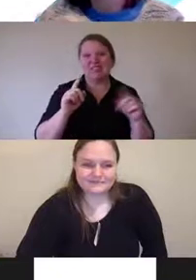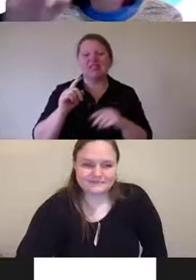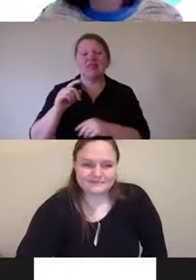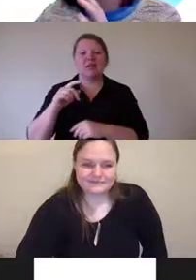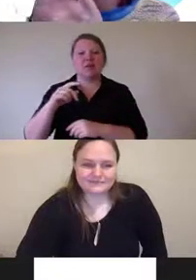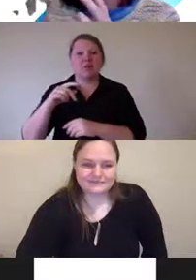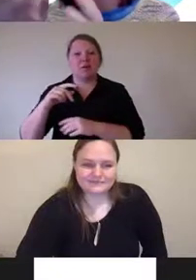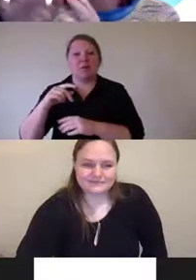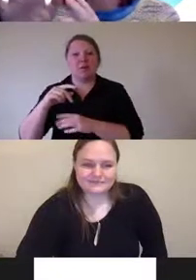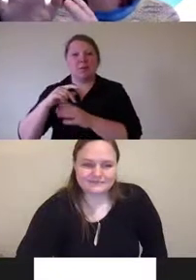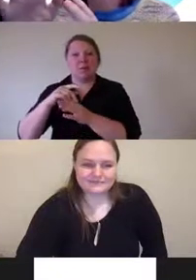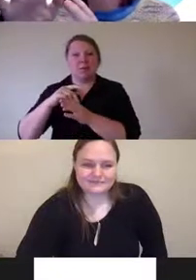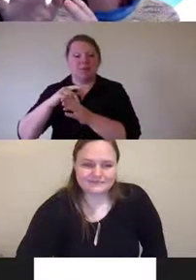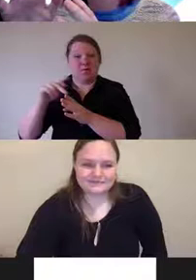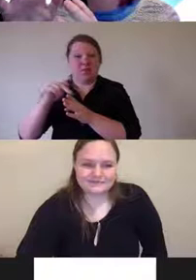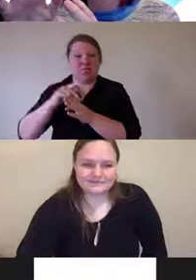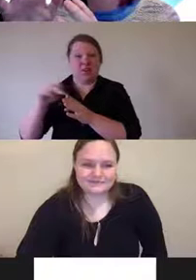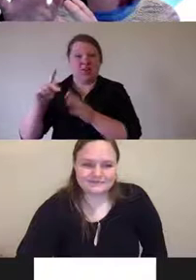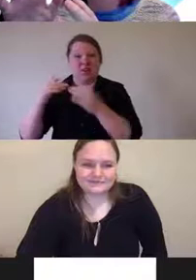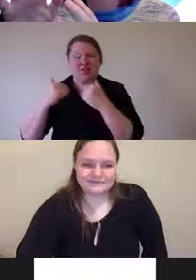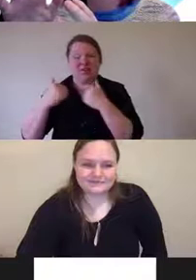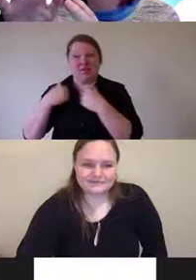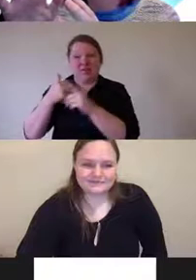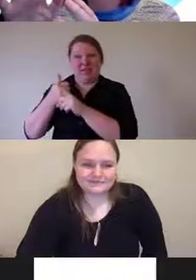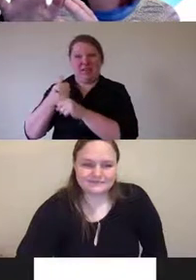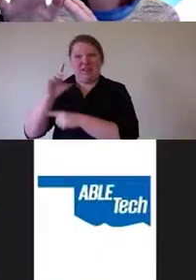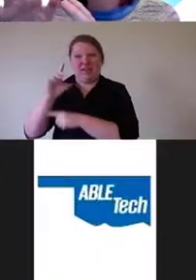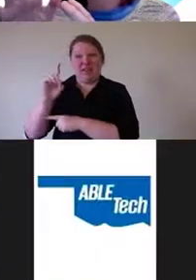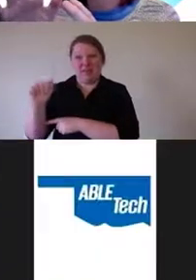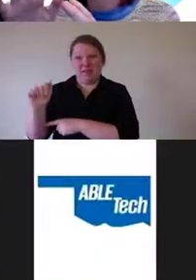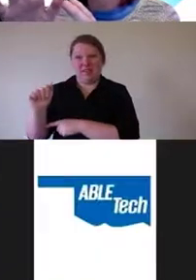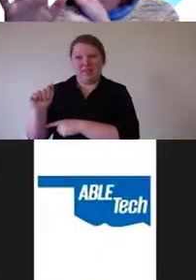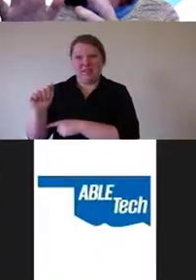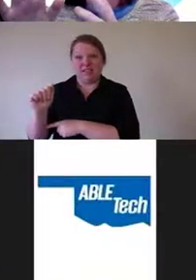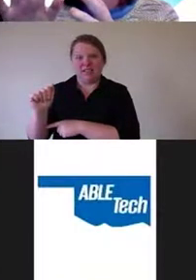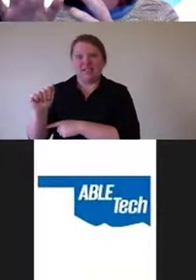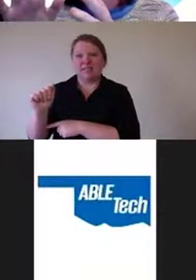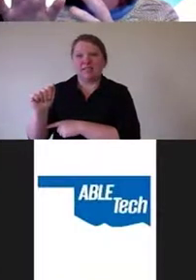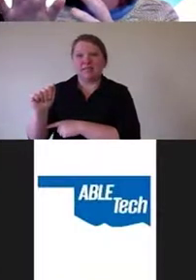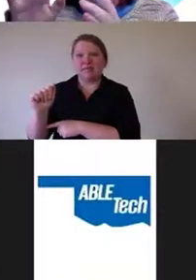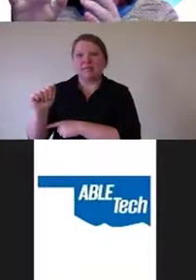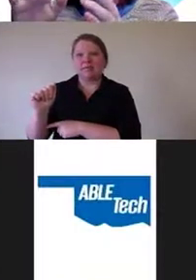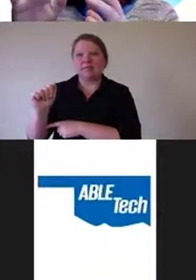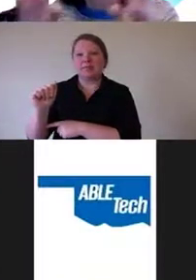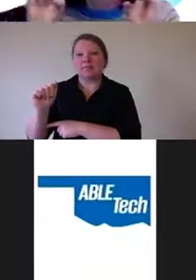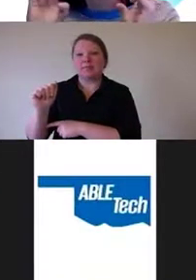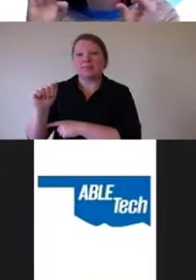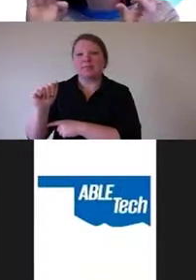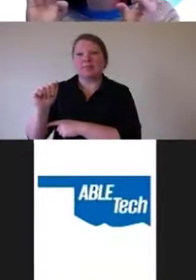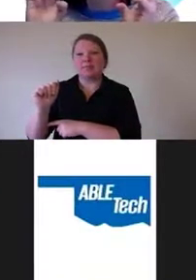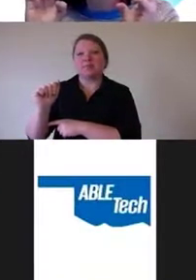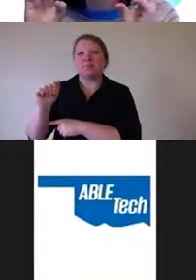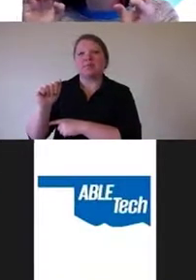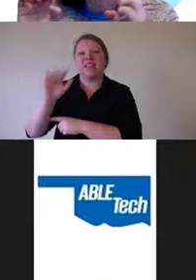which they also ask the question on the survey so that they could extract that information,